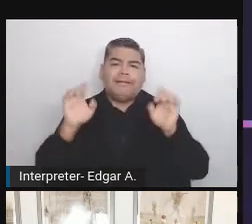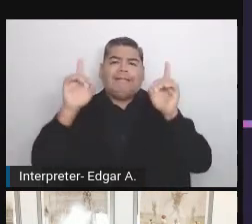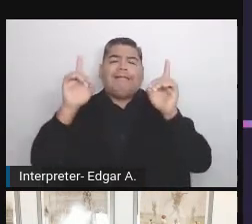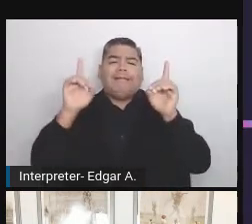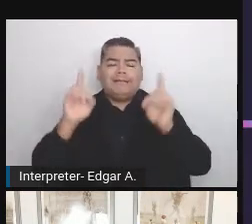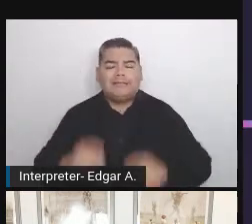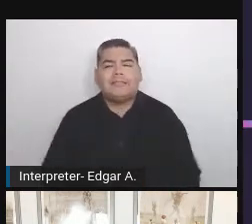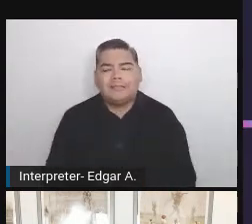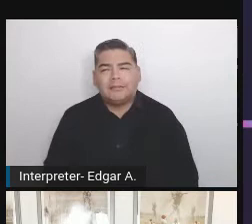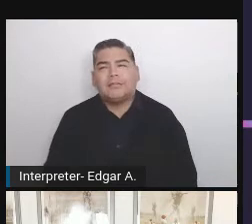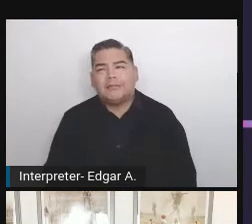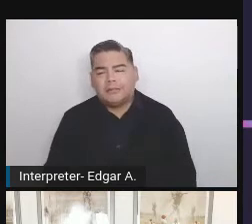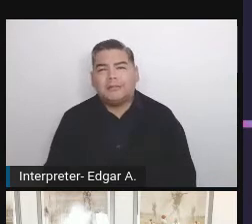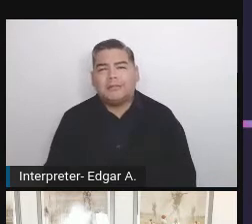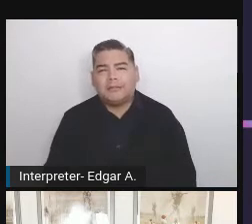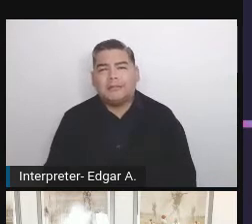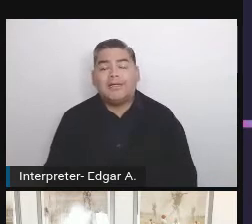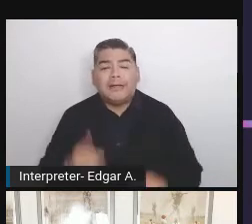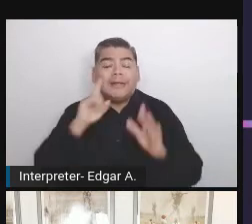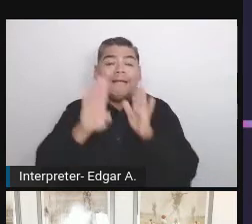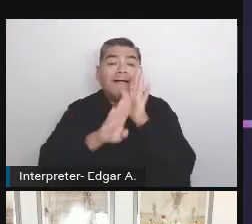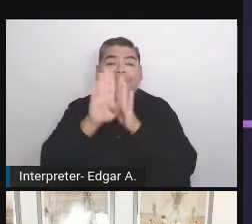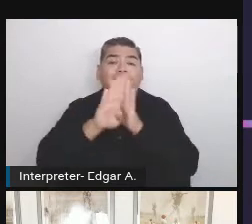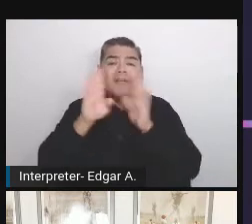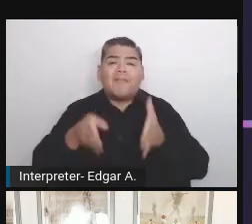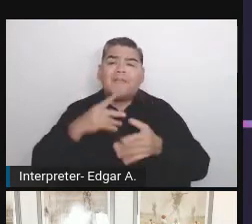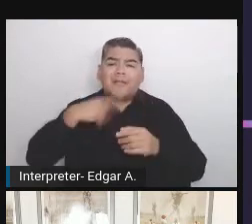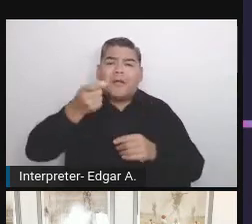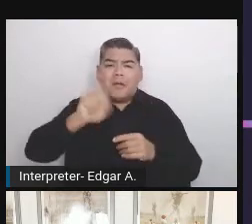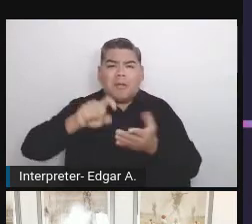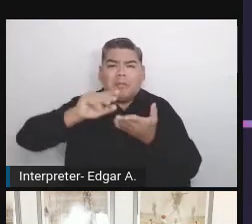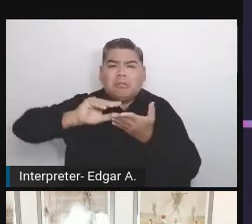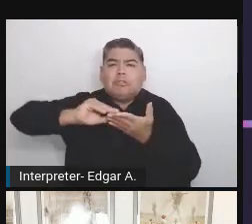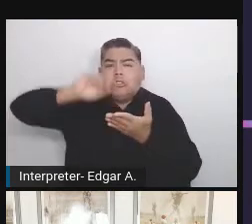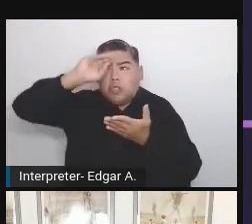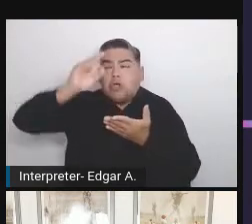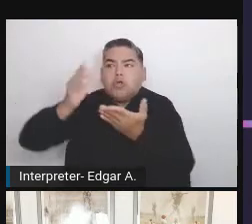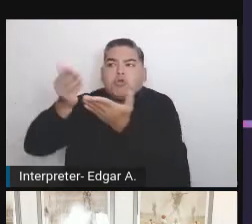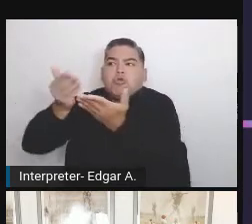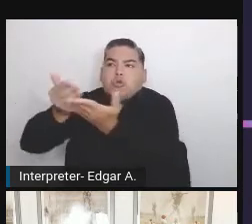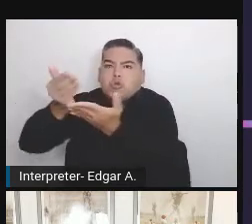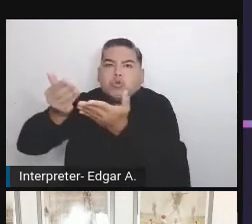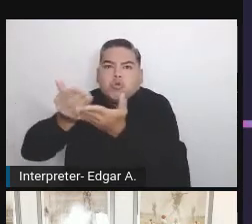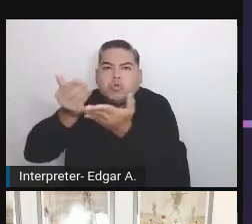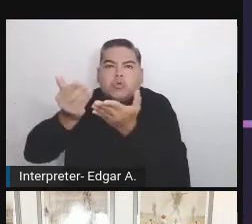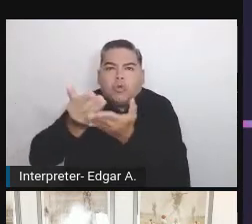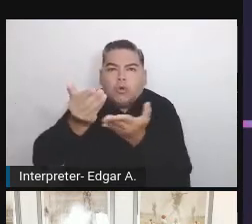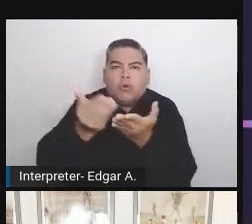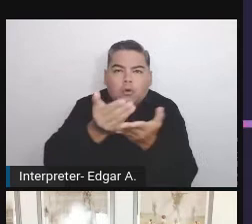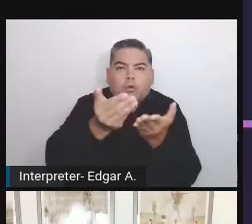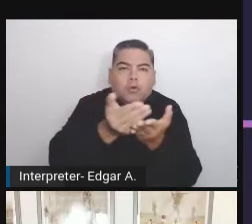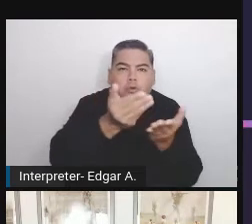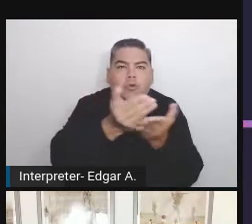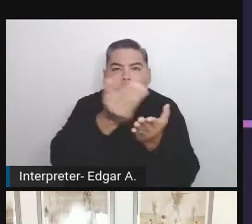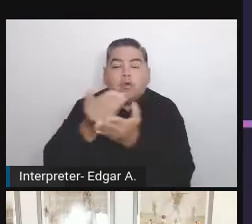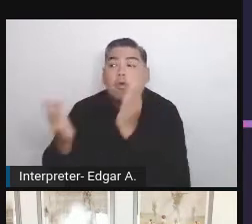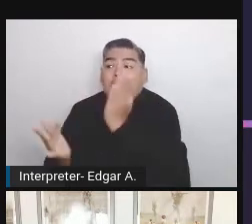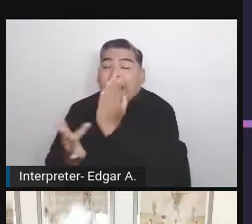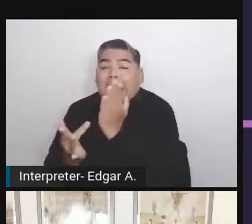Developers has to learn all of their life. There are so many new technologies, so many new things that appear every day.